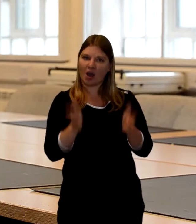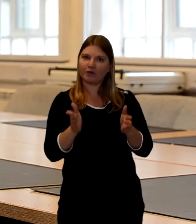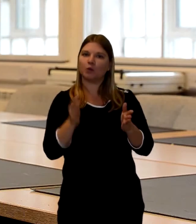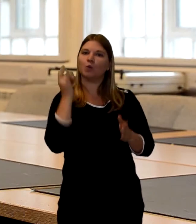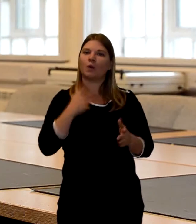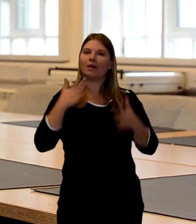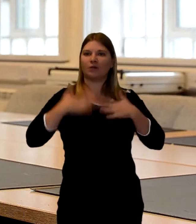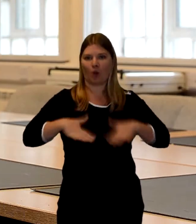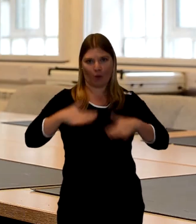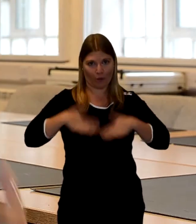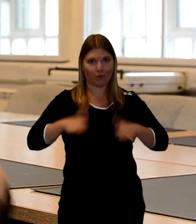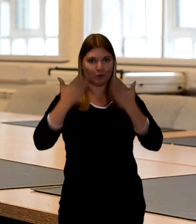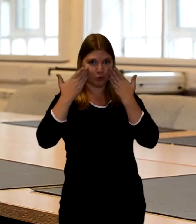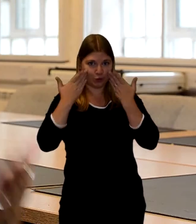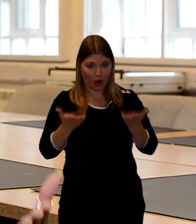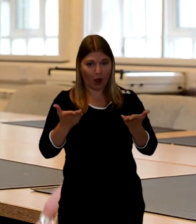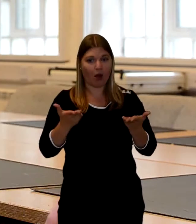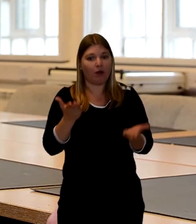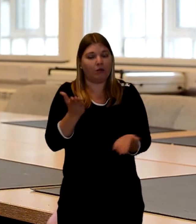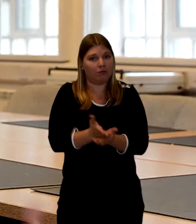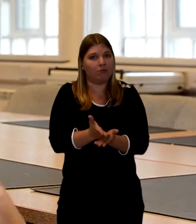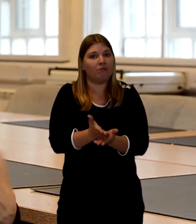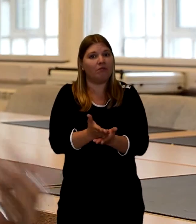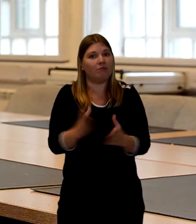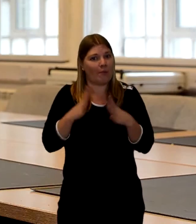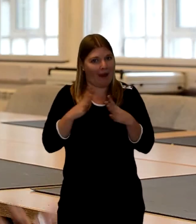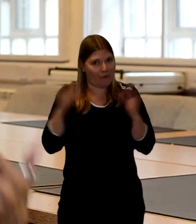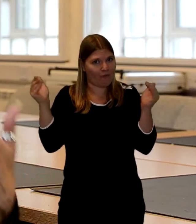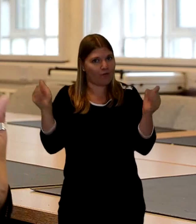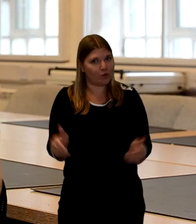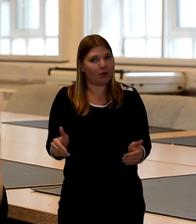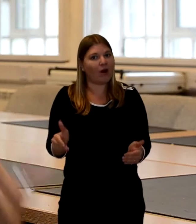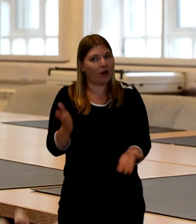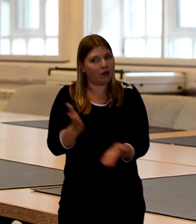Which is depiction of that there's a funeral. It's a symbolic tradition.